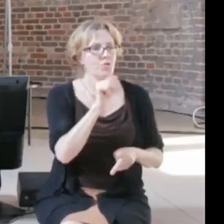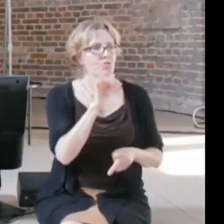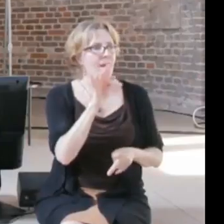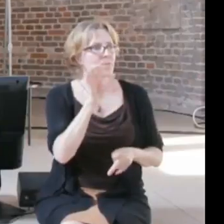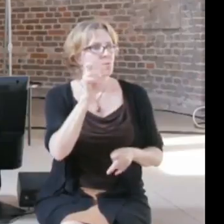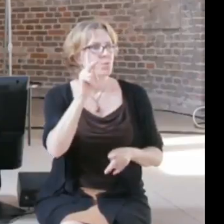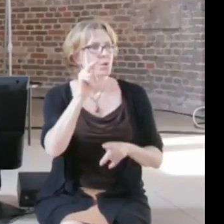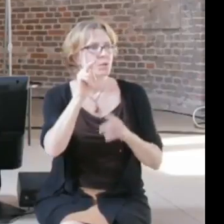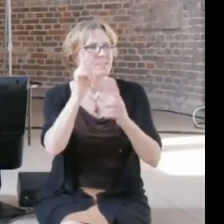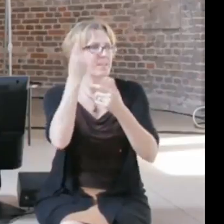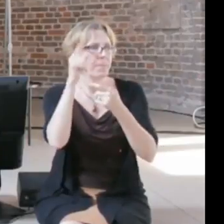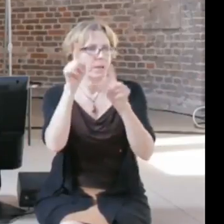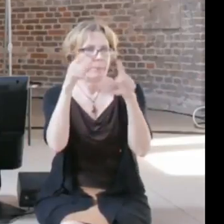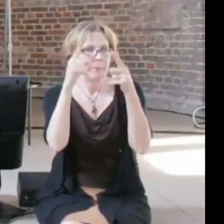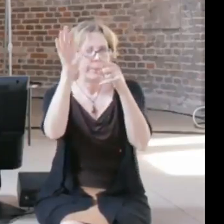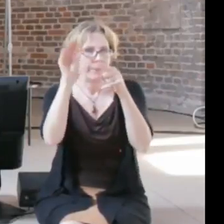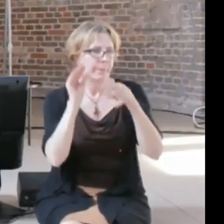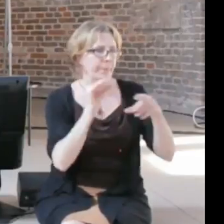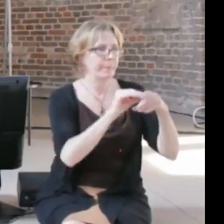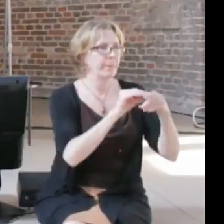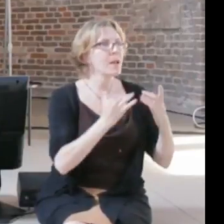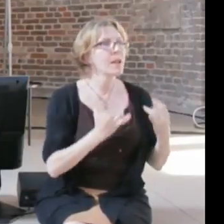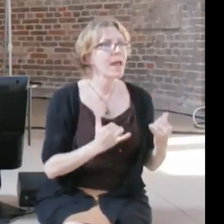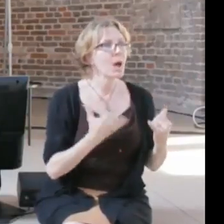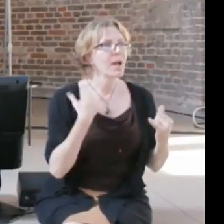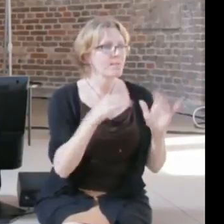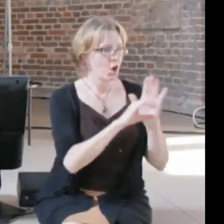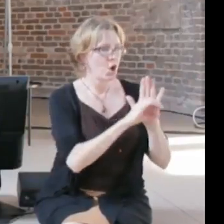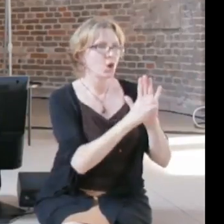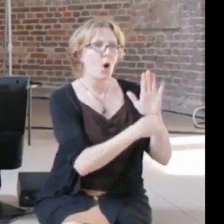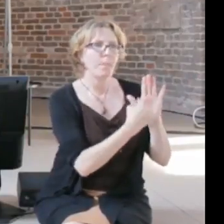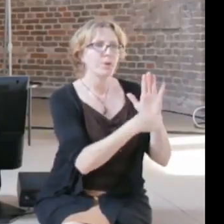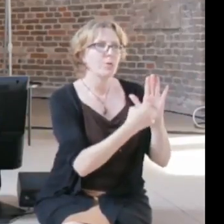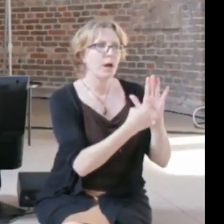it's very clear that if you take somebody else's melody that they have composed and